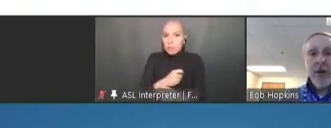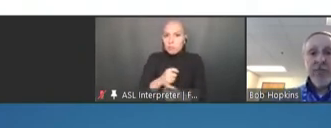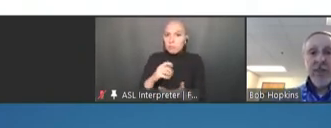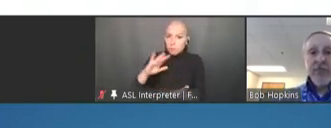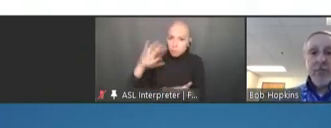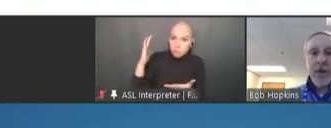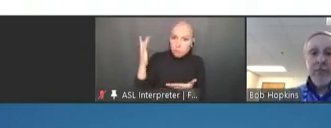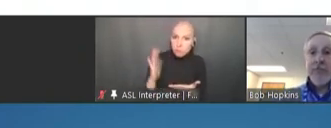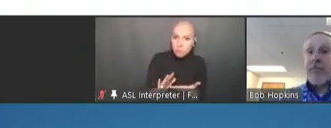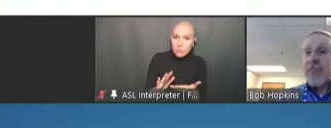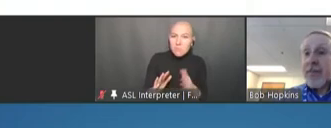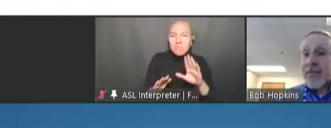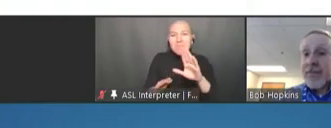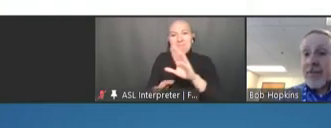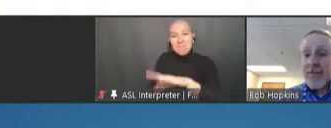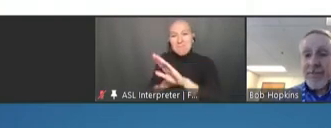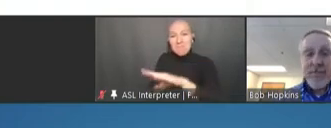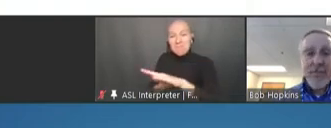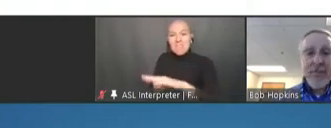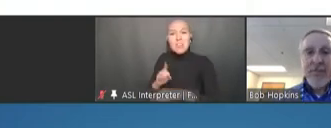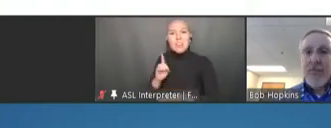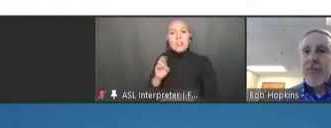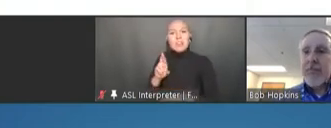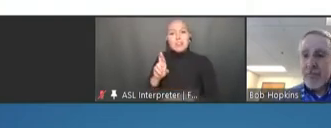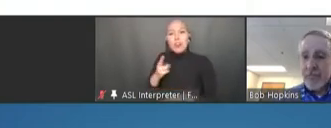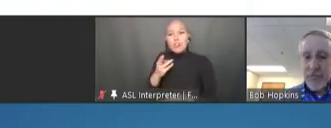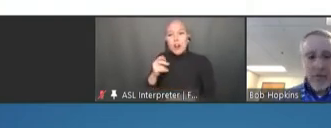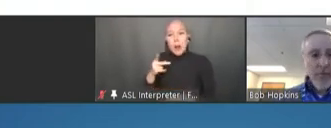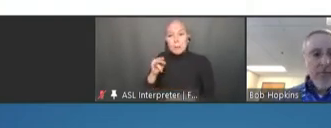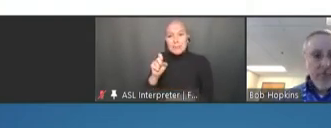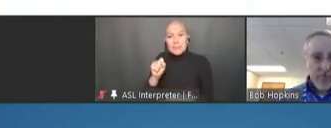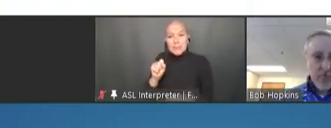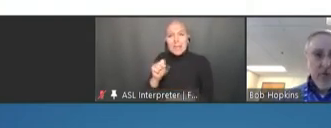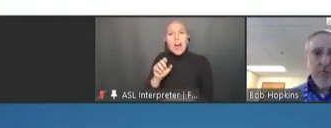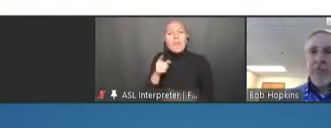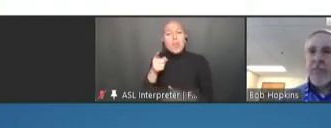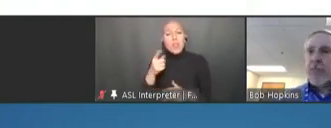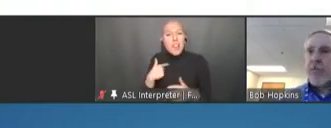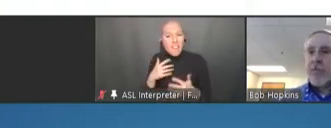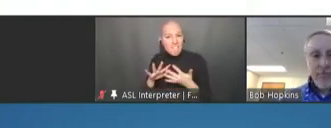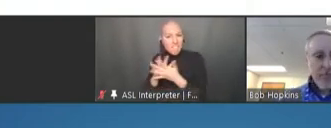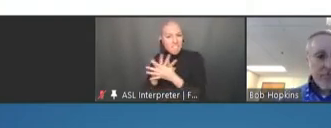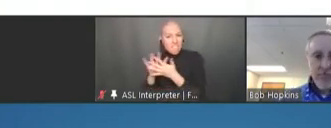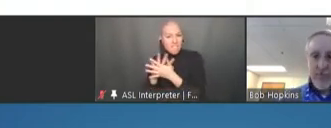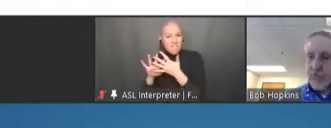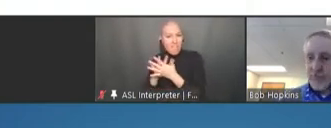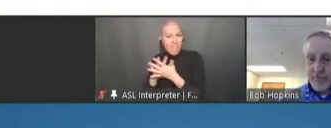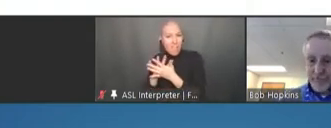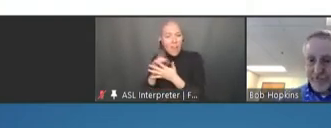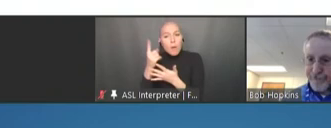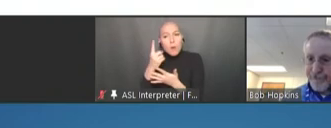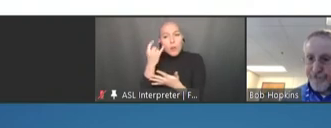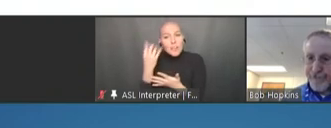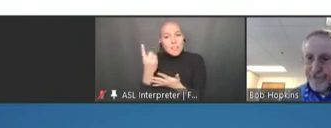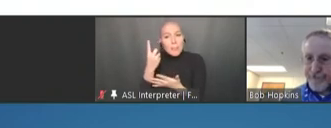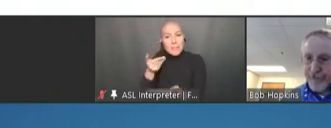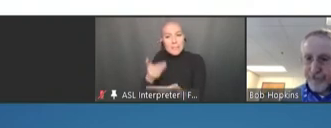Female Speaker: Dr. Hopkins, we're receiving some feedback from your line. I'm wondering if you have something near your speaker that might be scraping at it.